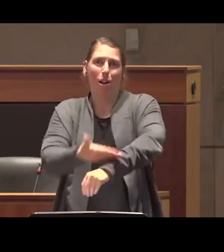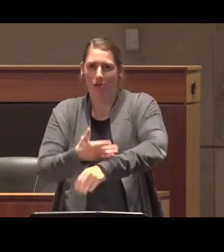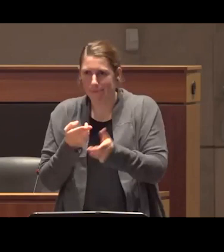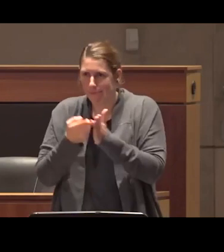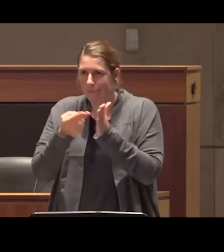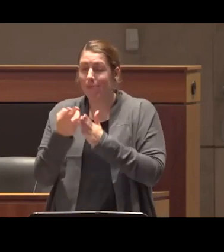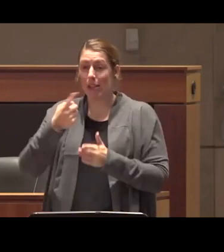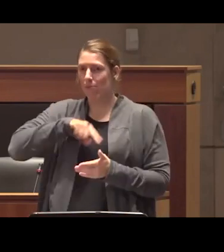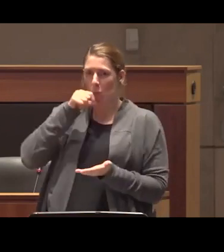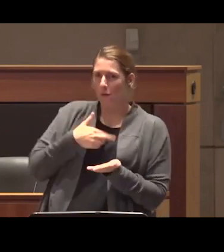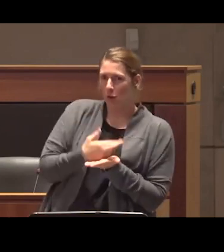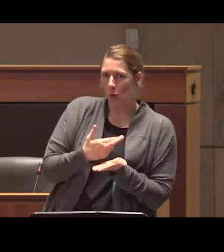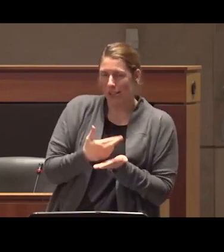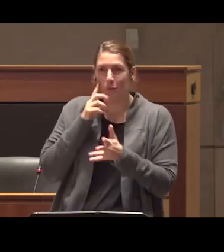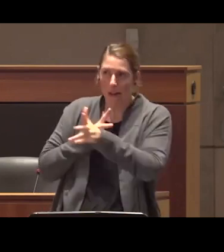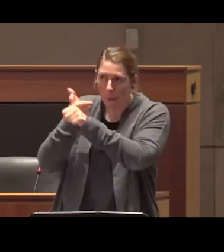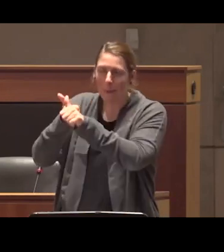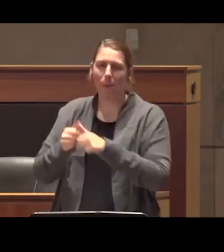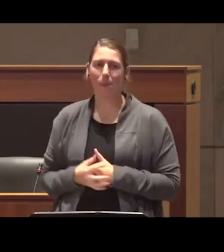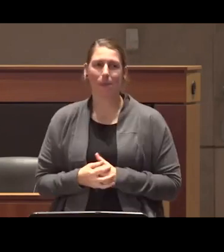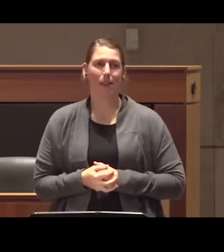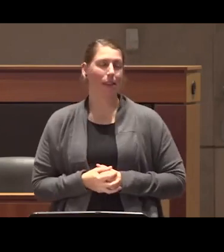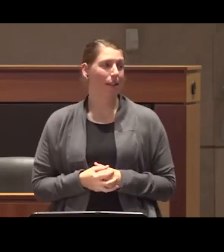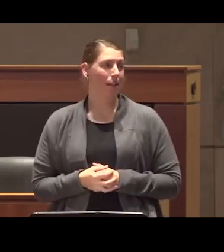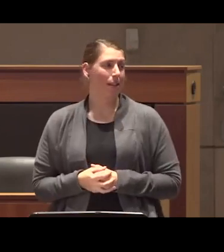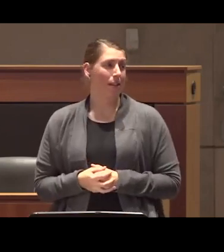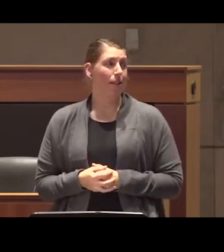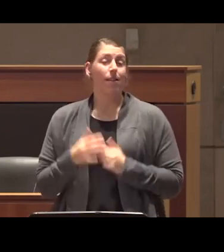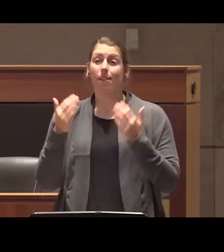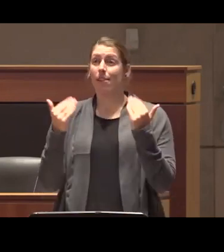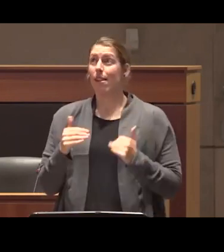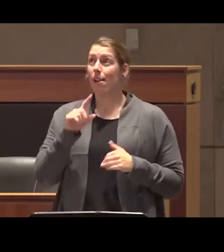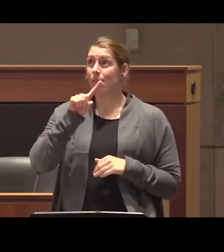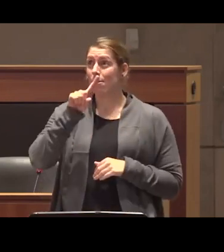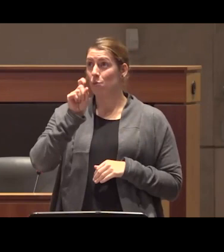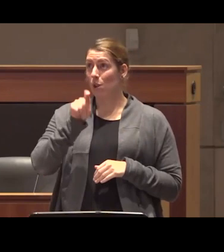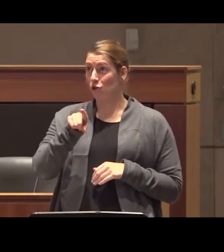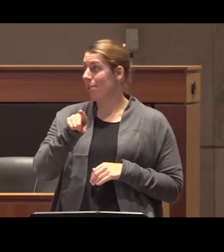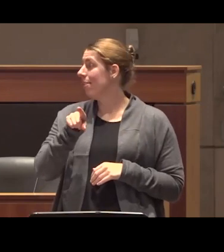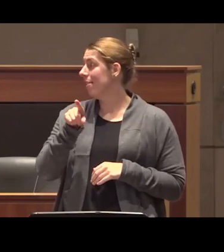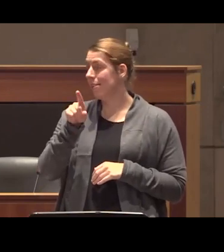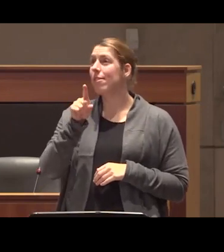of resourcing unfortunately so the next question I think feeds very nicely into that point which